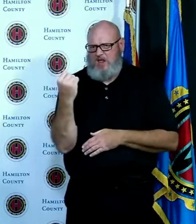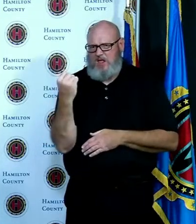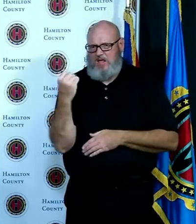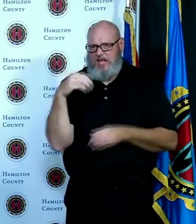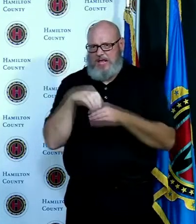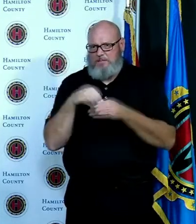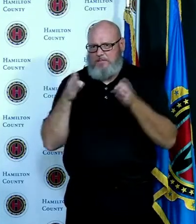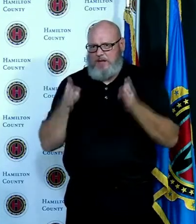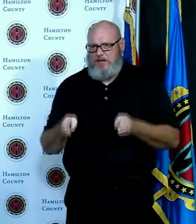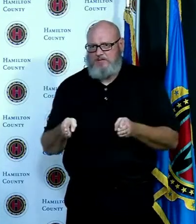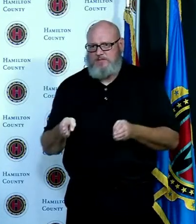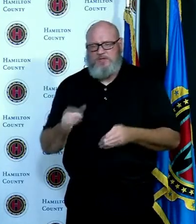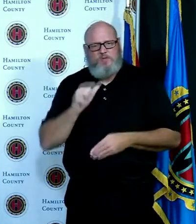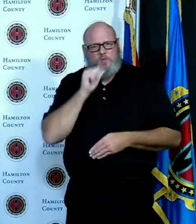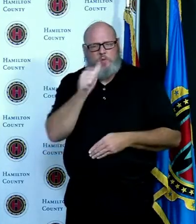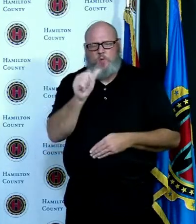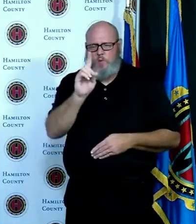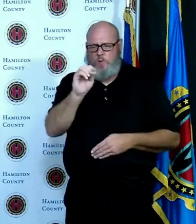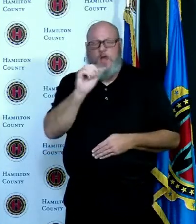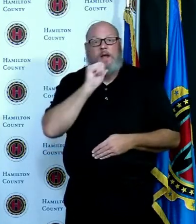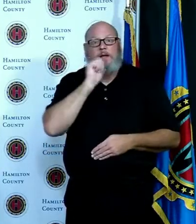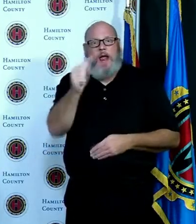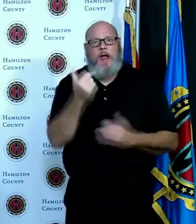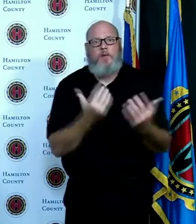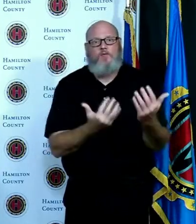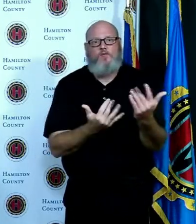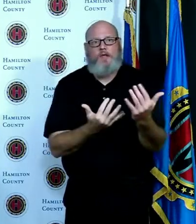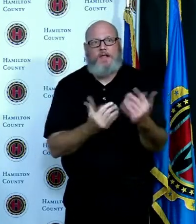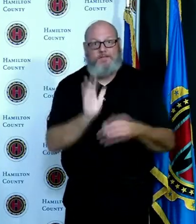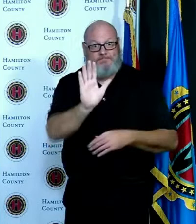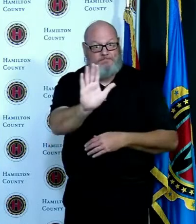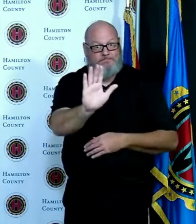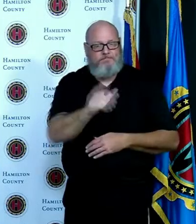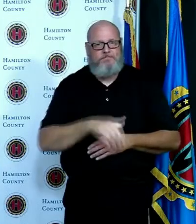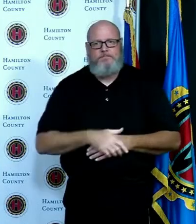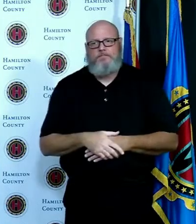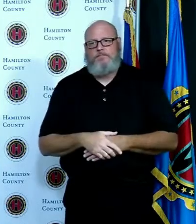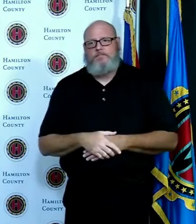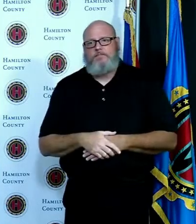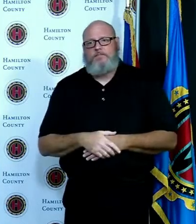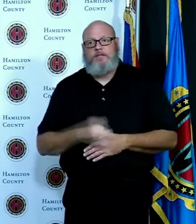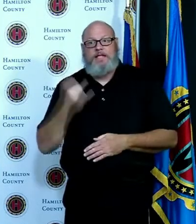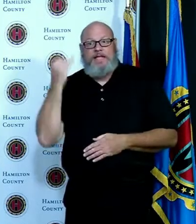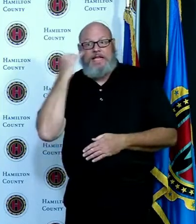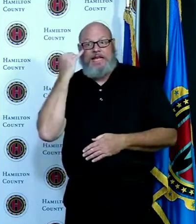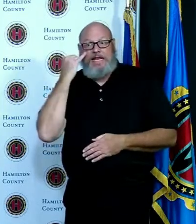we need to allow enough time for the process to occur so if you are looking to vote by mail